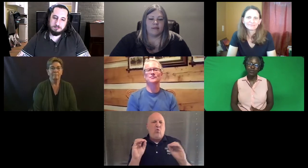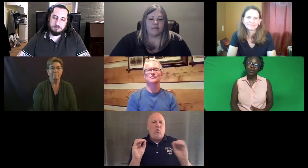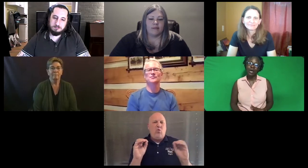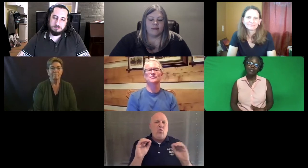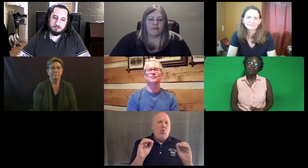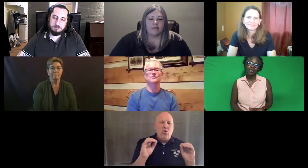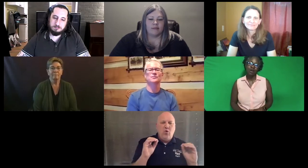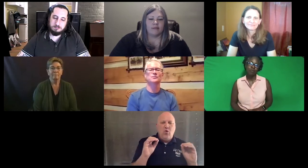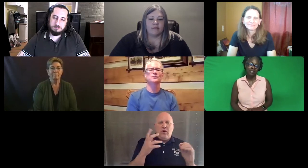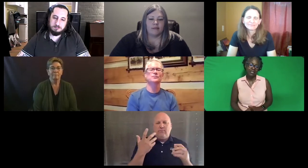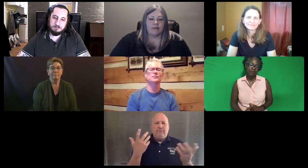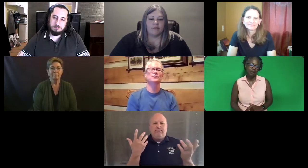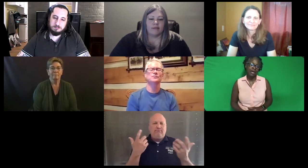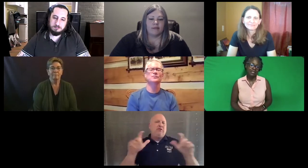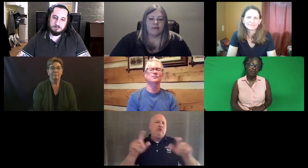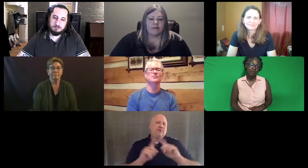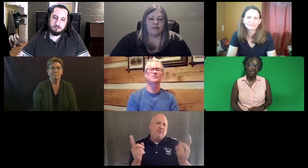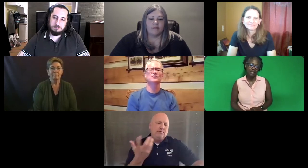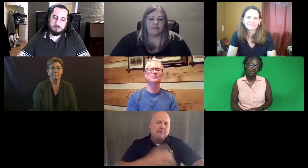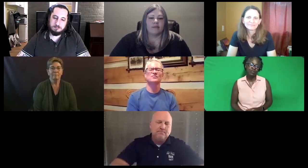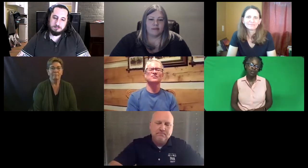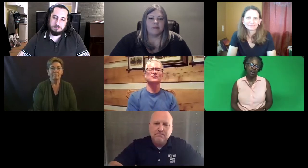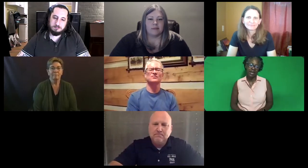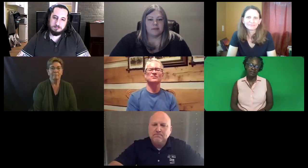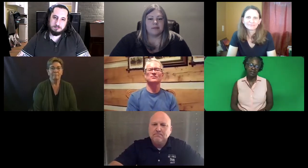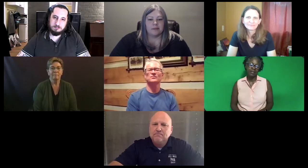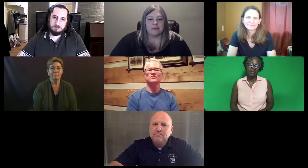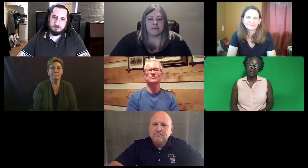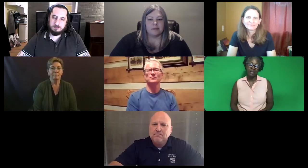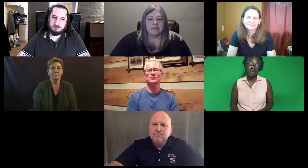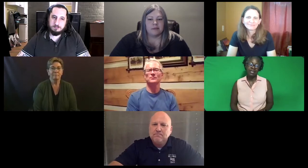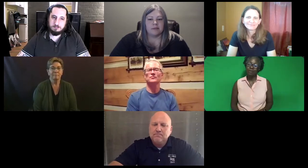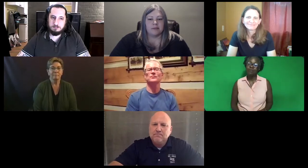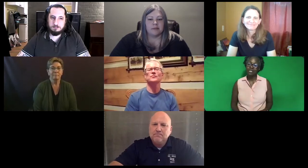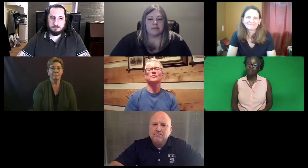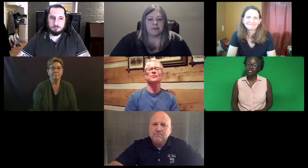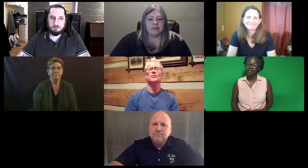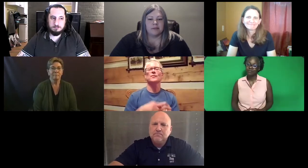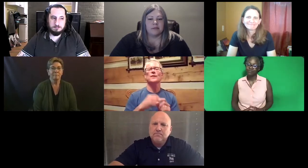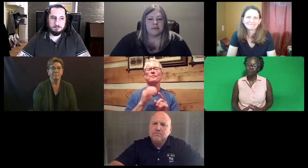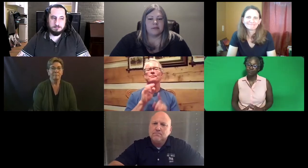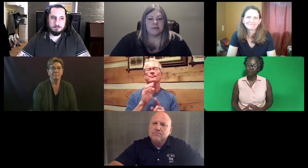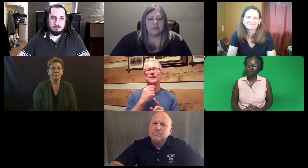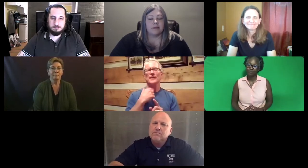So that was some of the thought process behind it for us here in Utah and I think it's made a big difference.